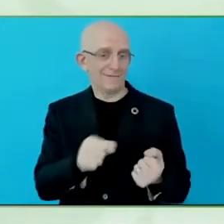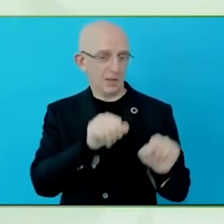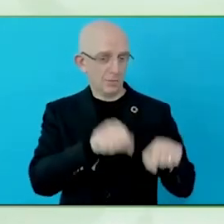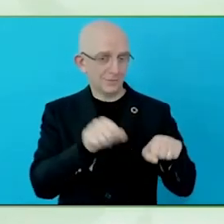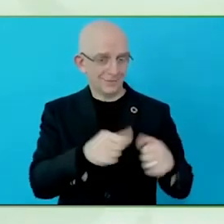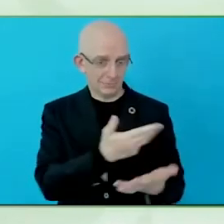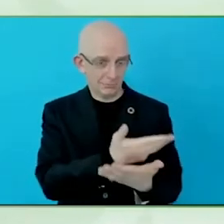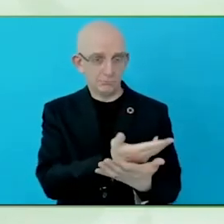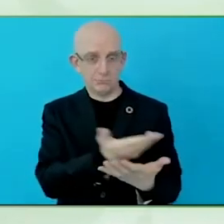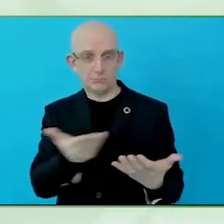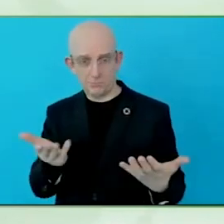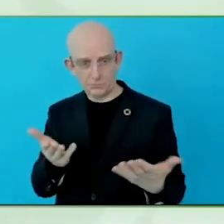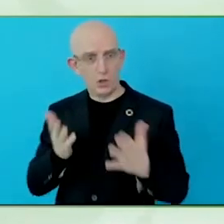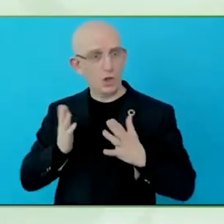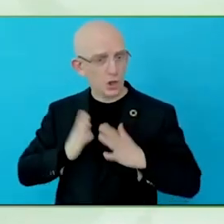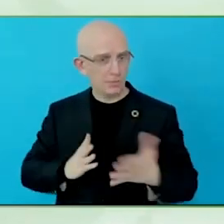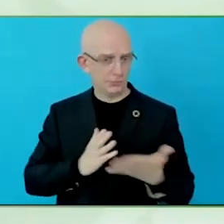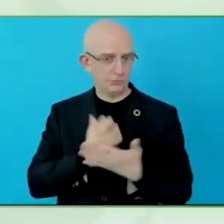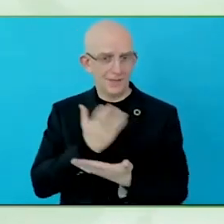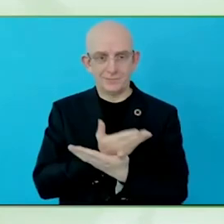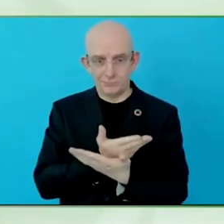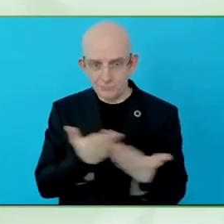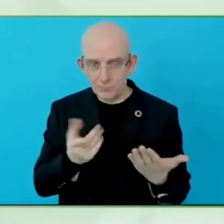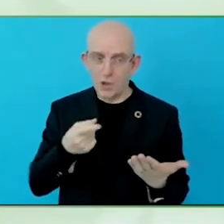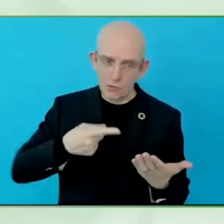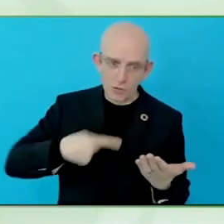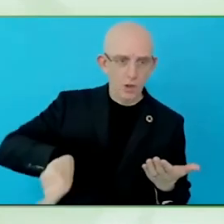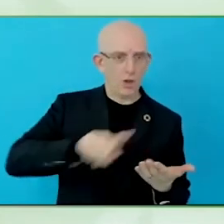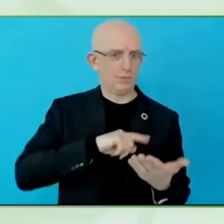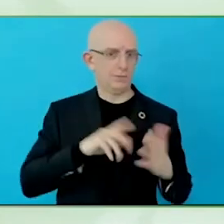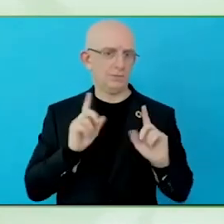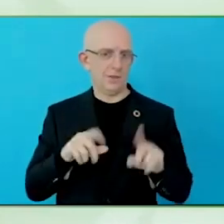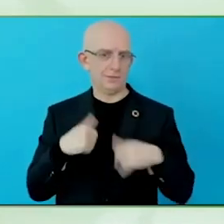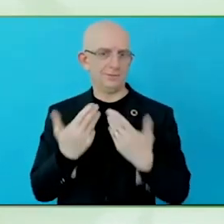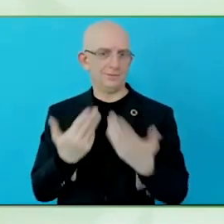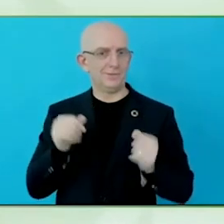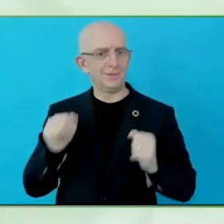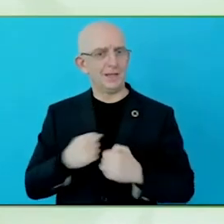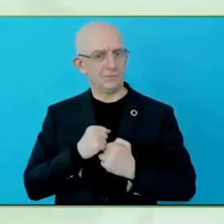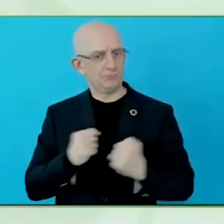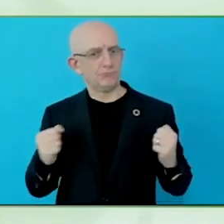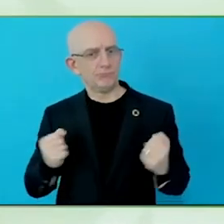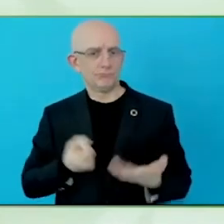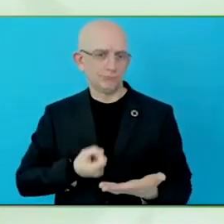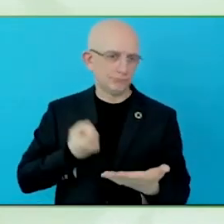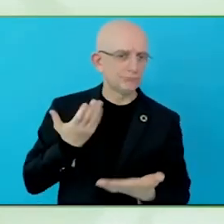This is why we work on issues related to the promotion of